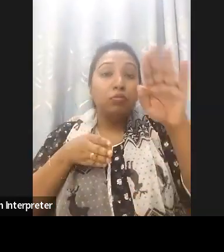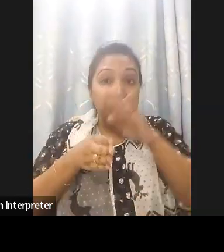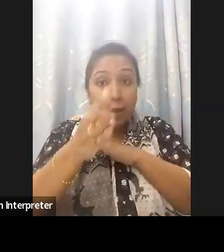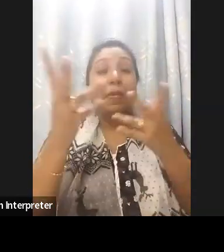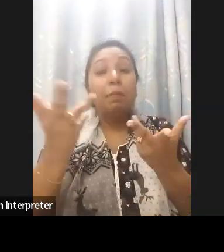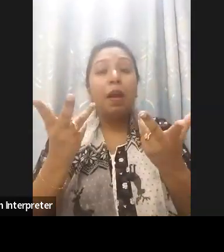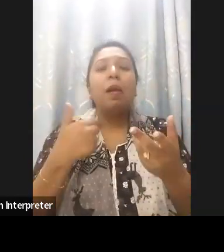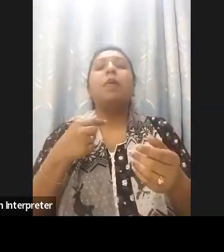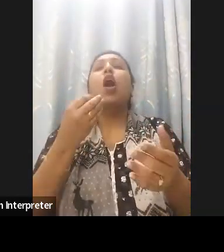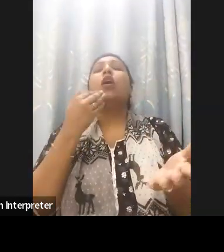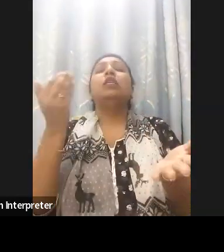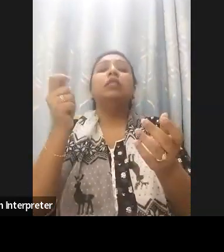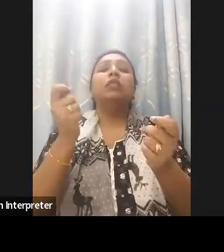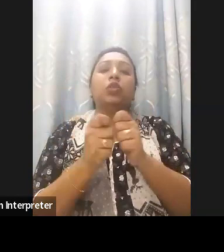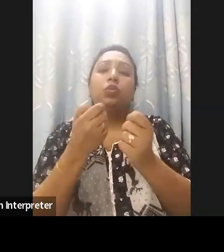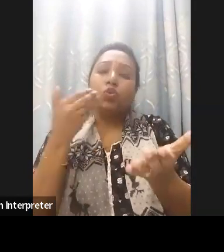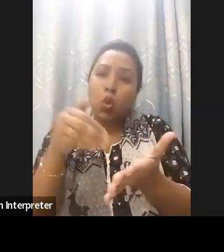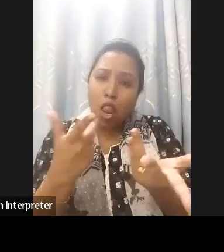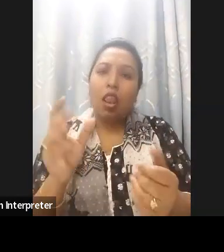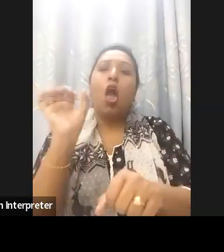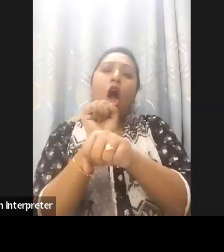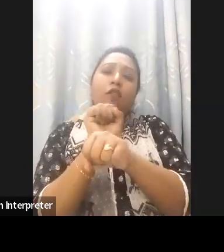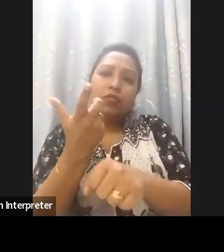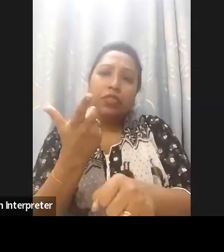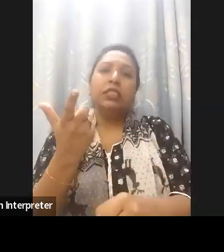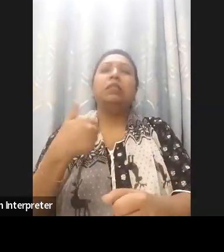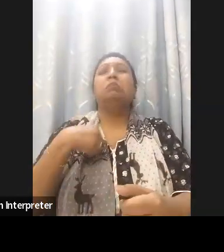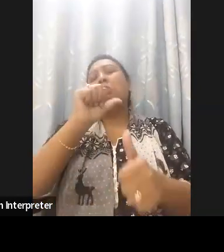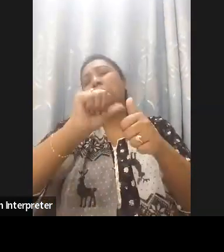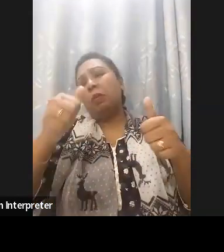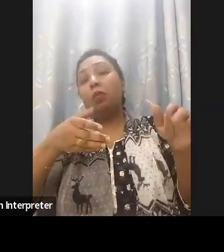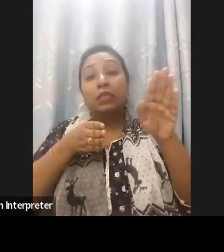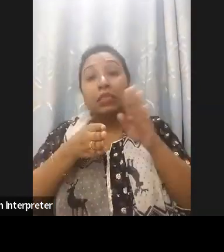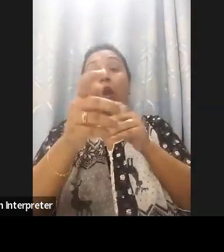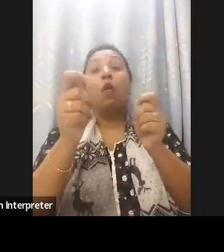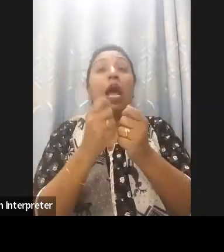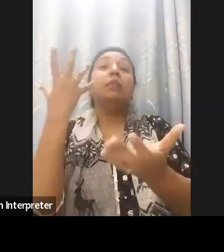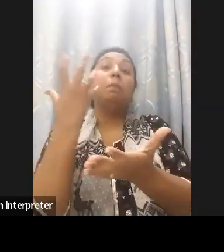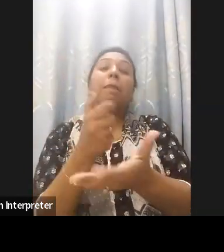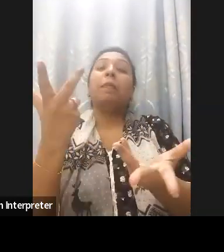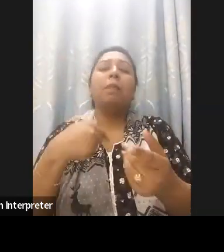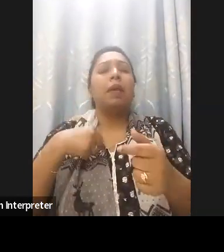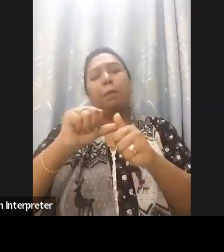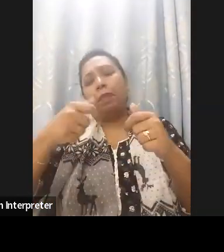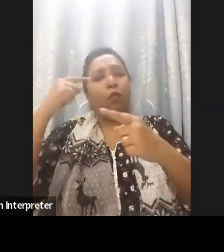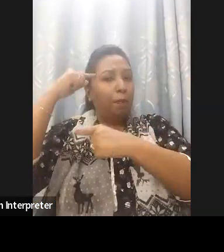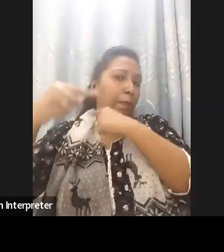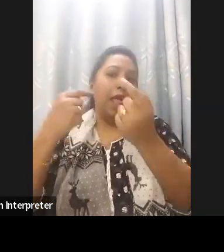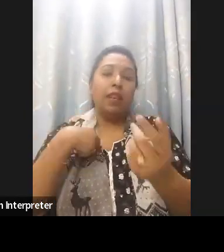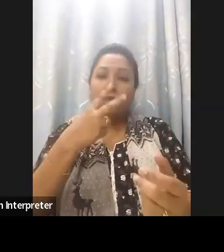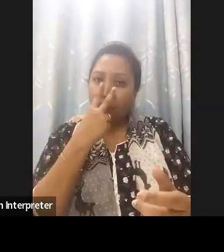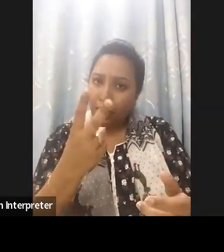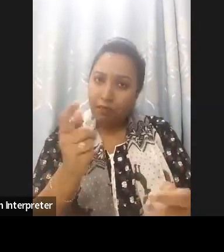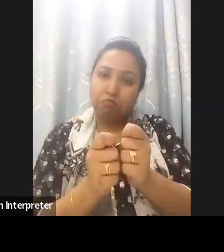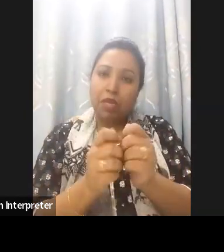The organization also fosters innovation on technology and digital accessibility through